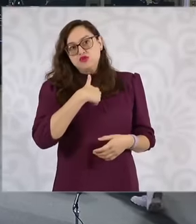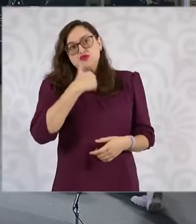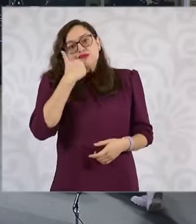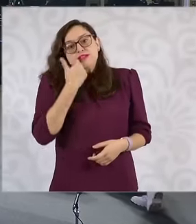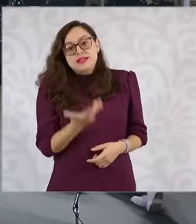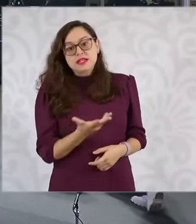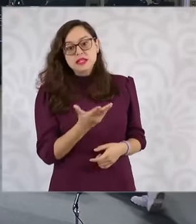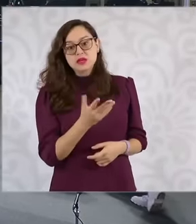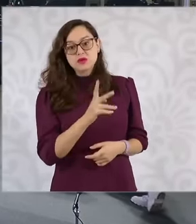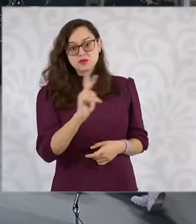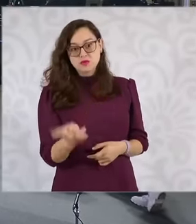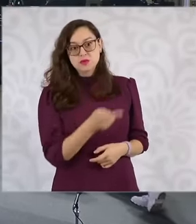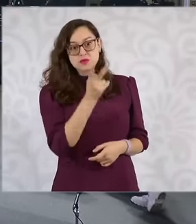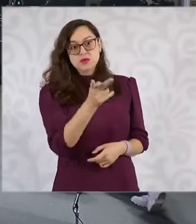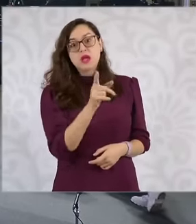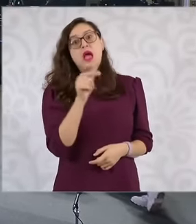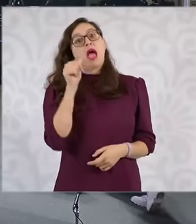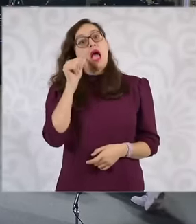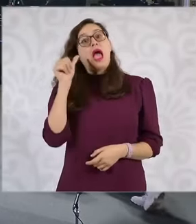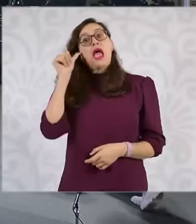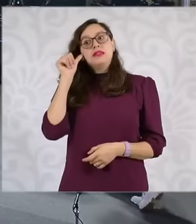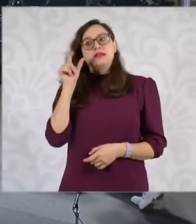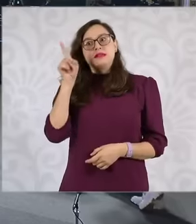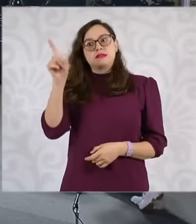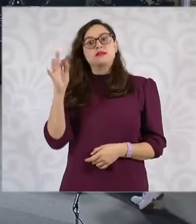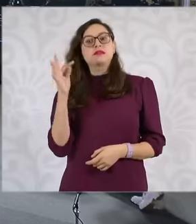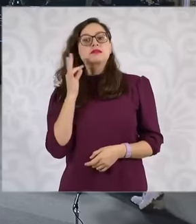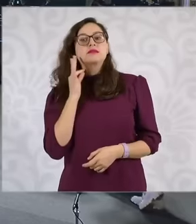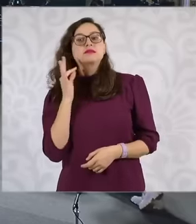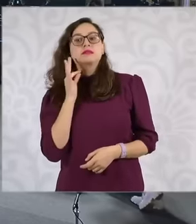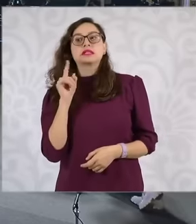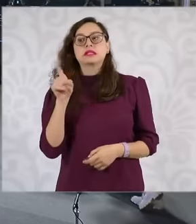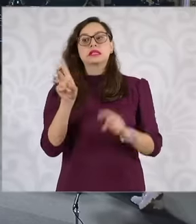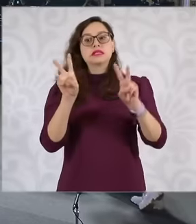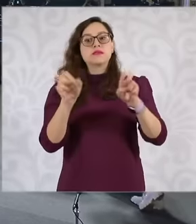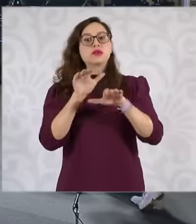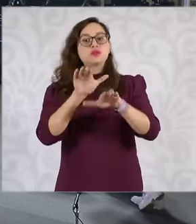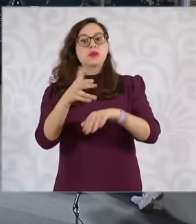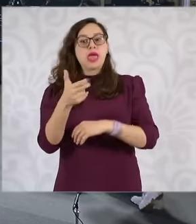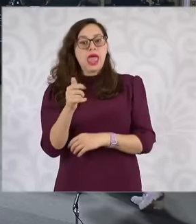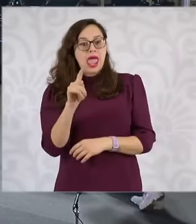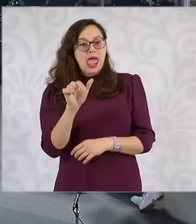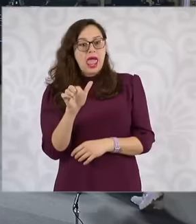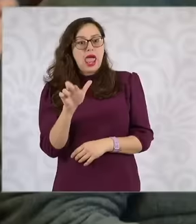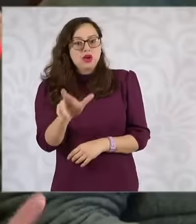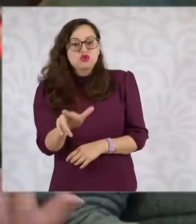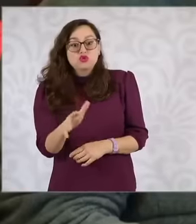the attorney general's office said yesterday about the case of Héctor Cuen, it would not be necessary to urge a